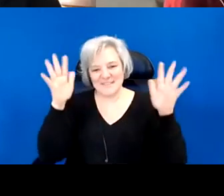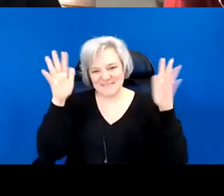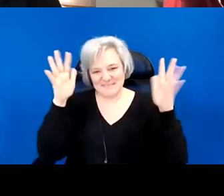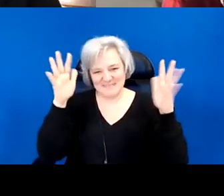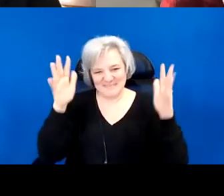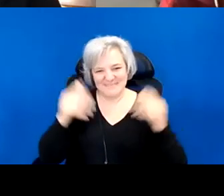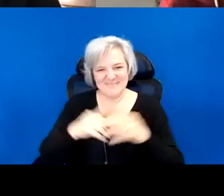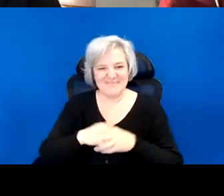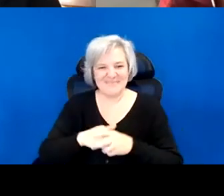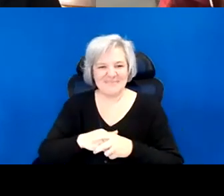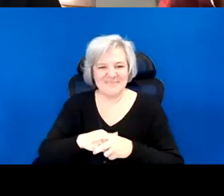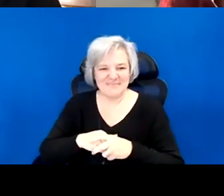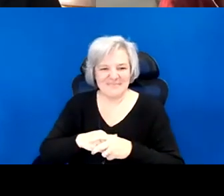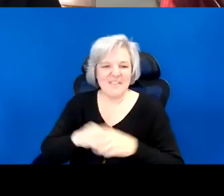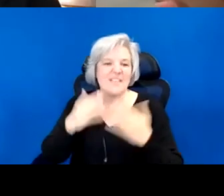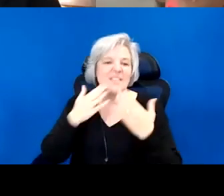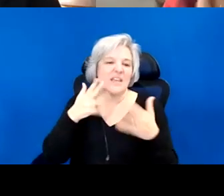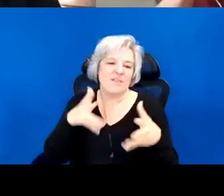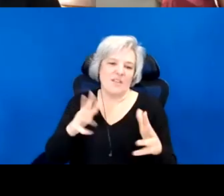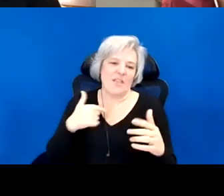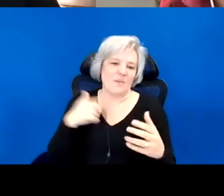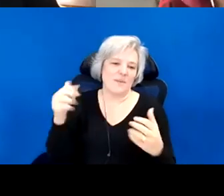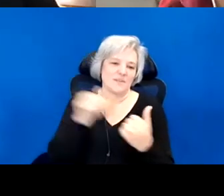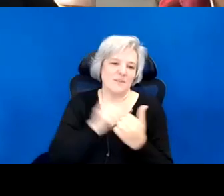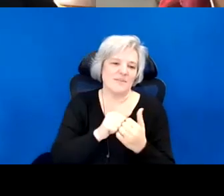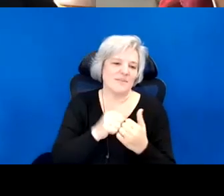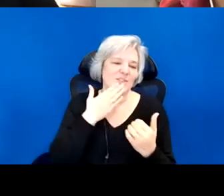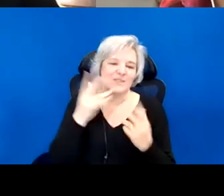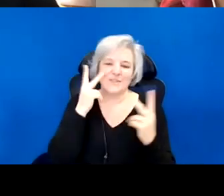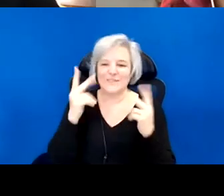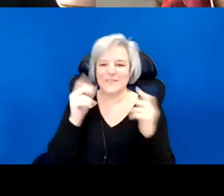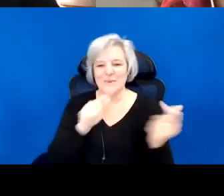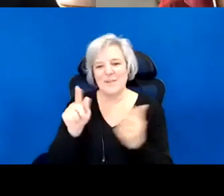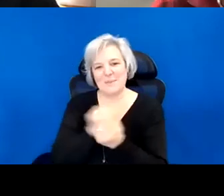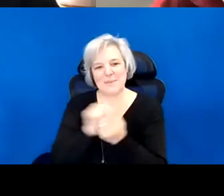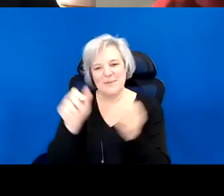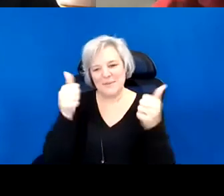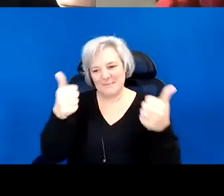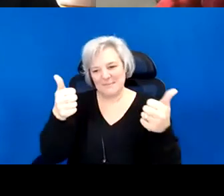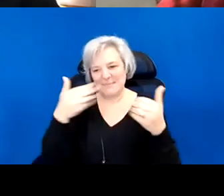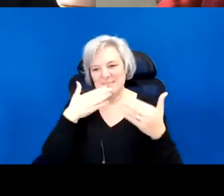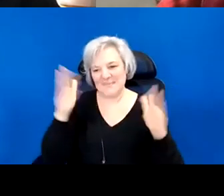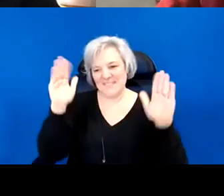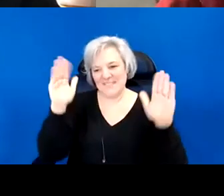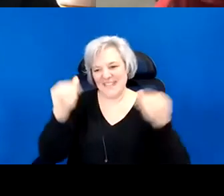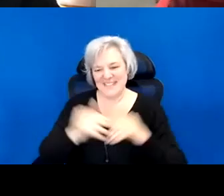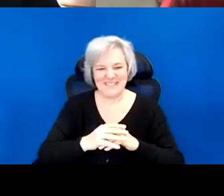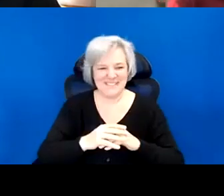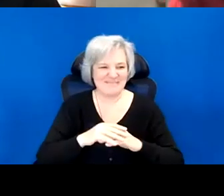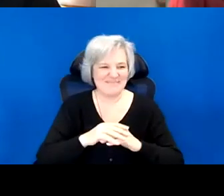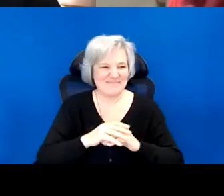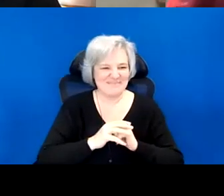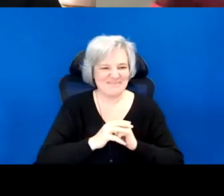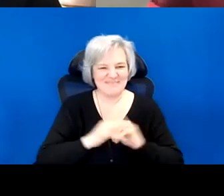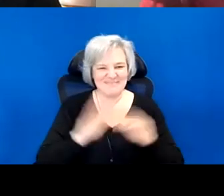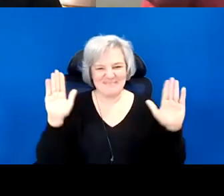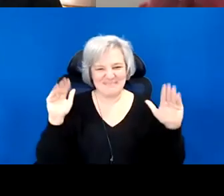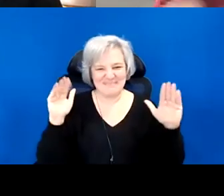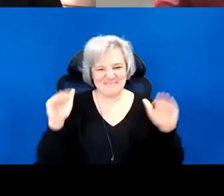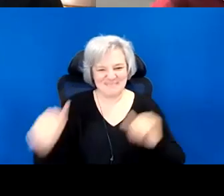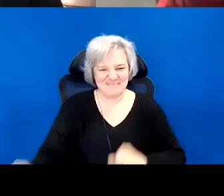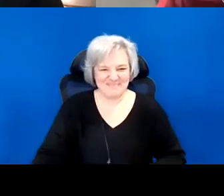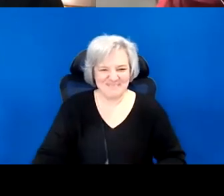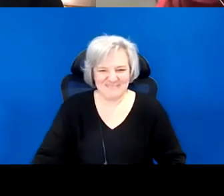be, alongside and for meeting everyone. >> Thank you Natalie, thank you Nais, thank